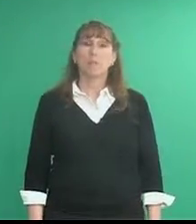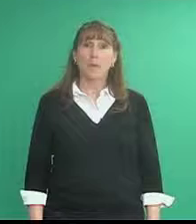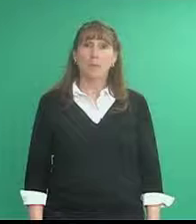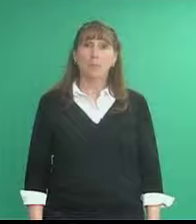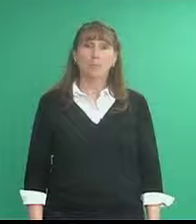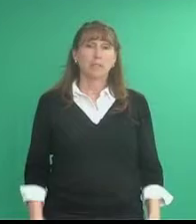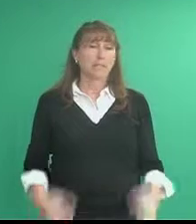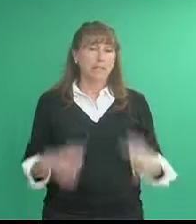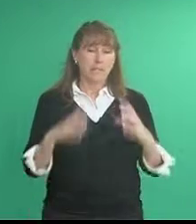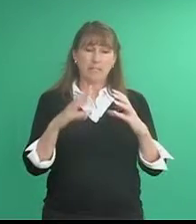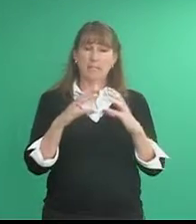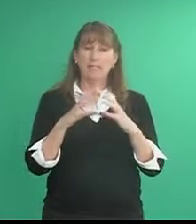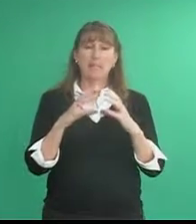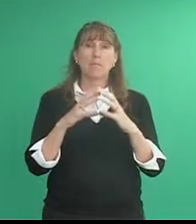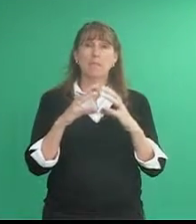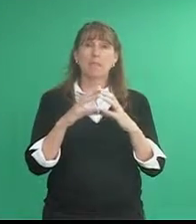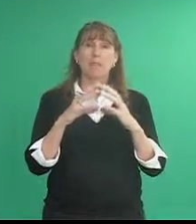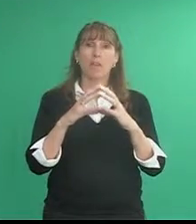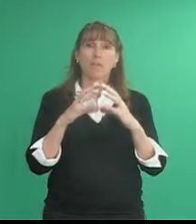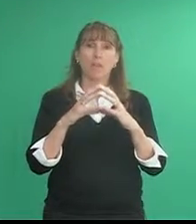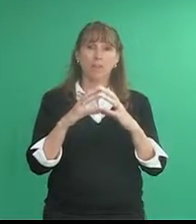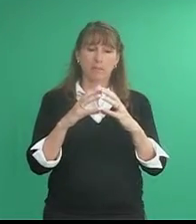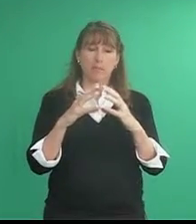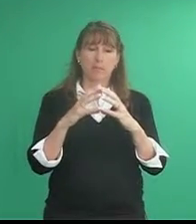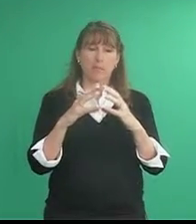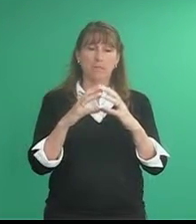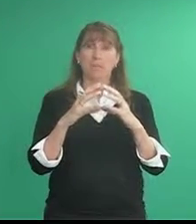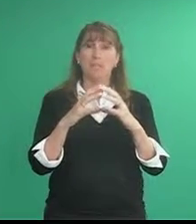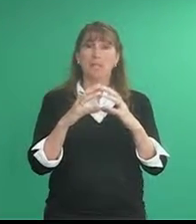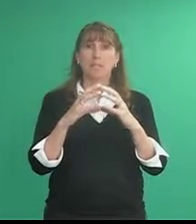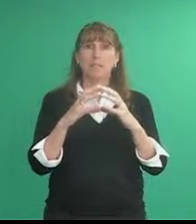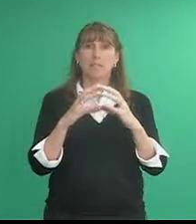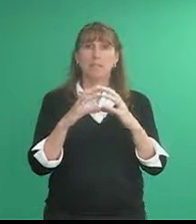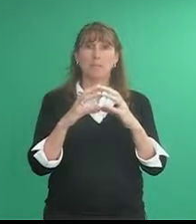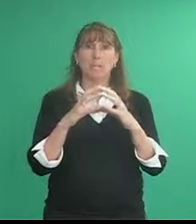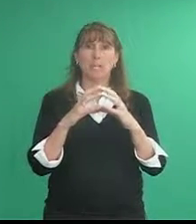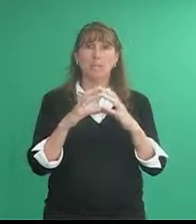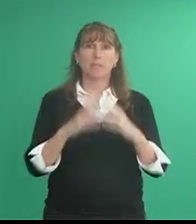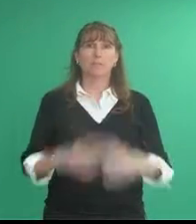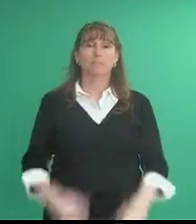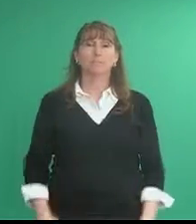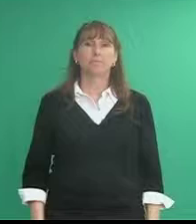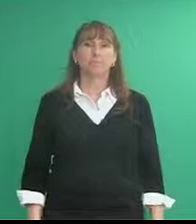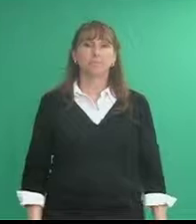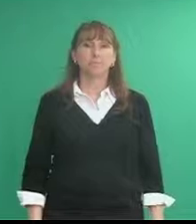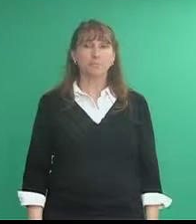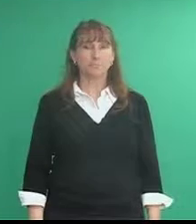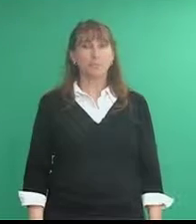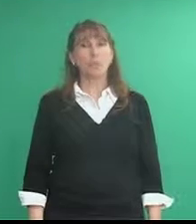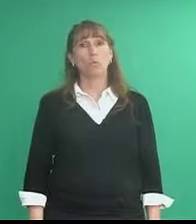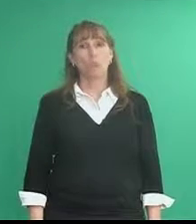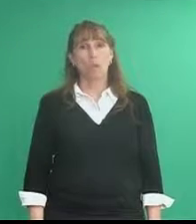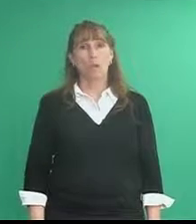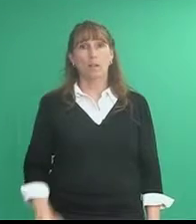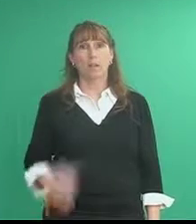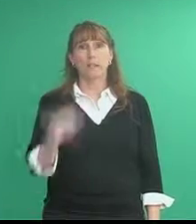ball is the same as softball [um] bringing the fingertips together Wrong.